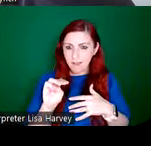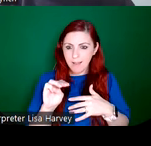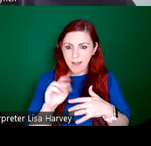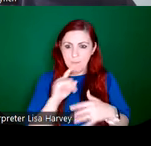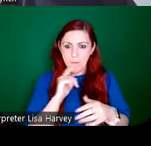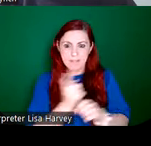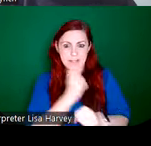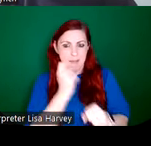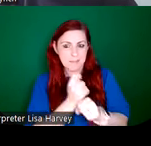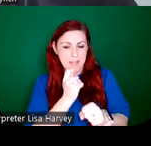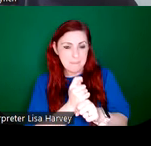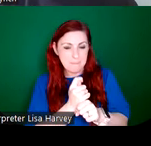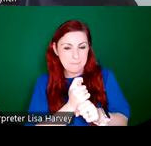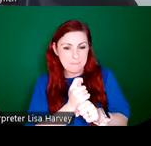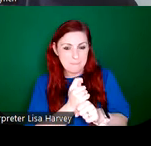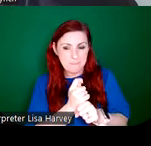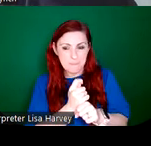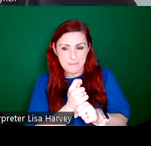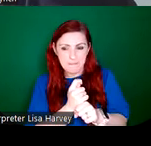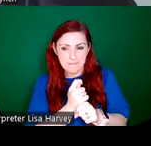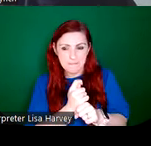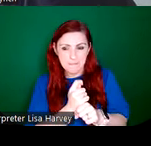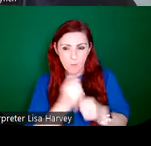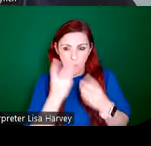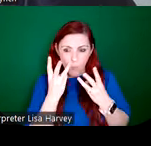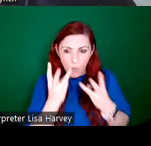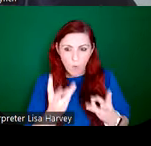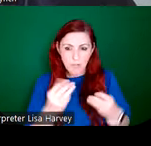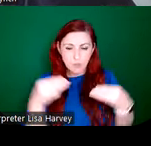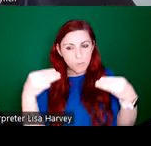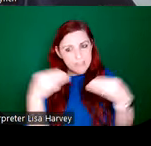as Joanne mentioned, we really want to protect the works on paper as well. So